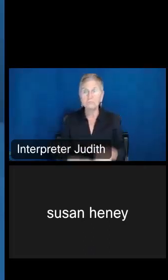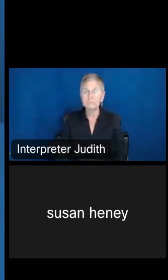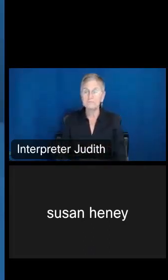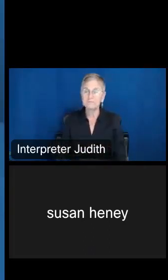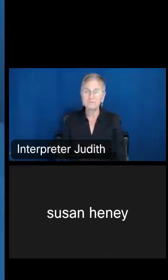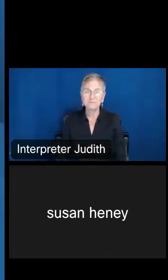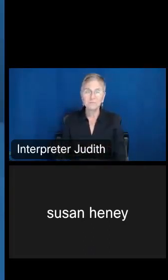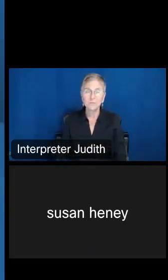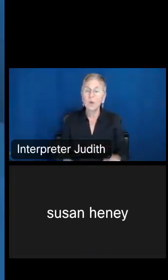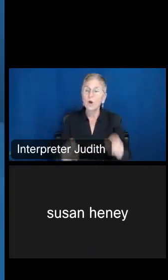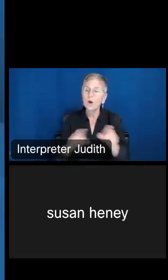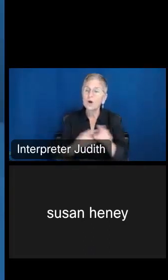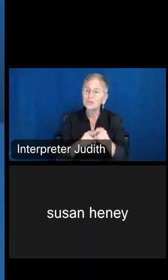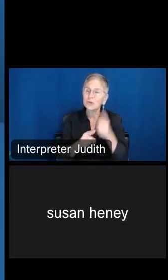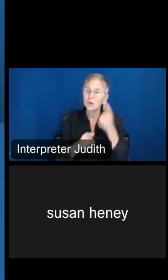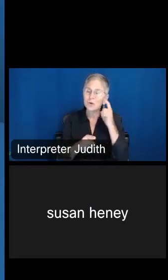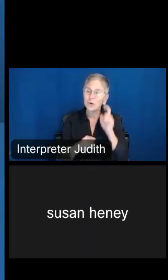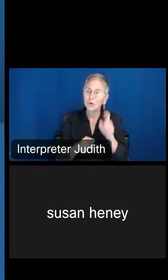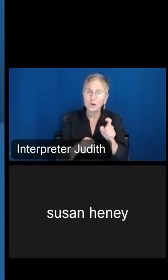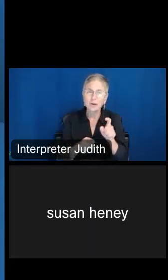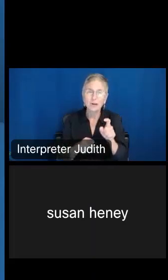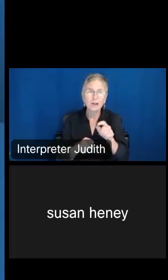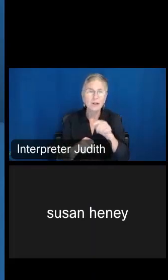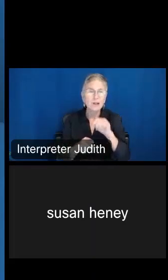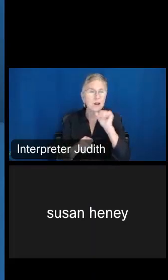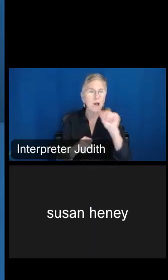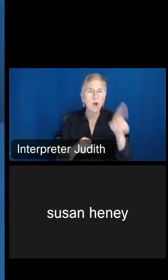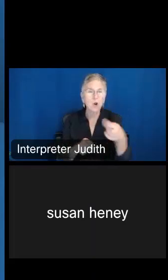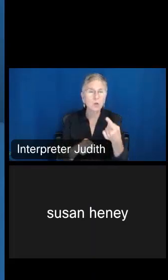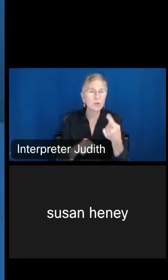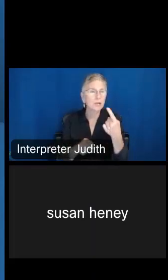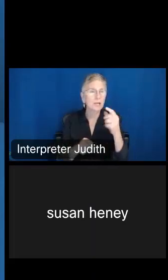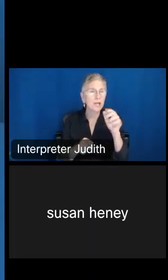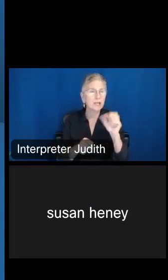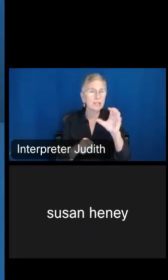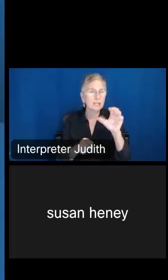to note that, besides the ACS, we actually have a disability supplement, for our current